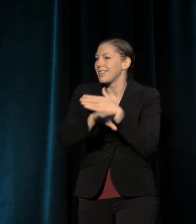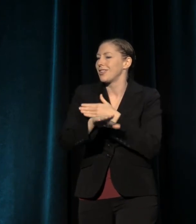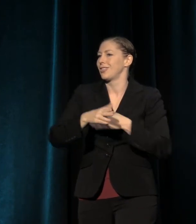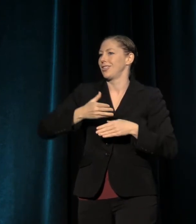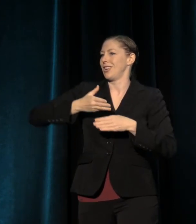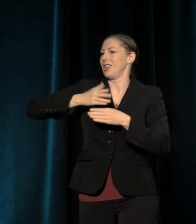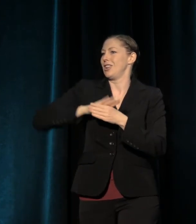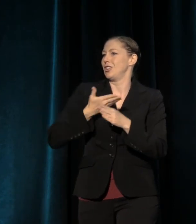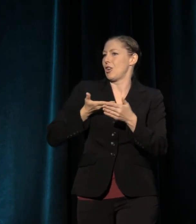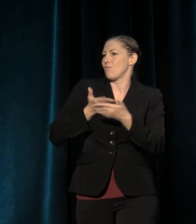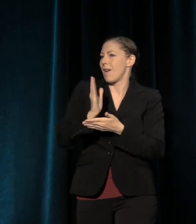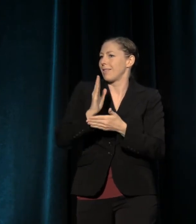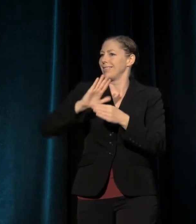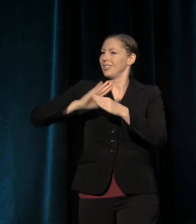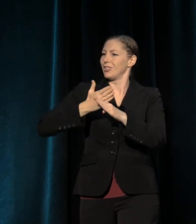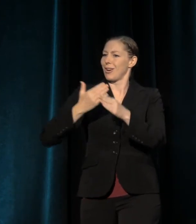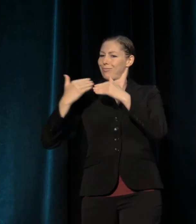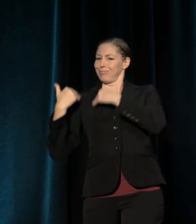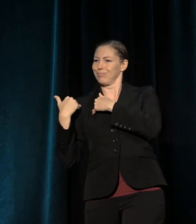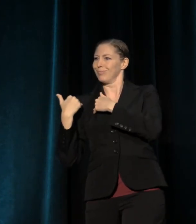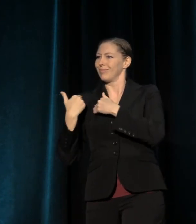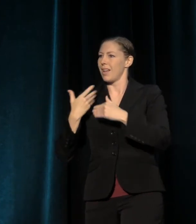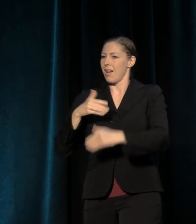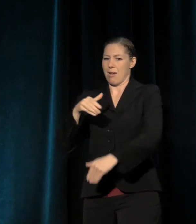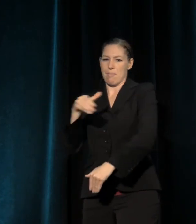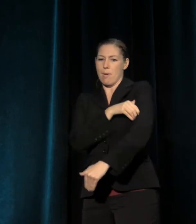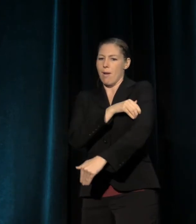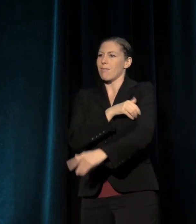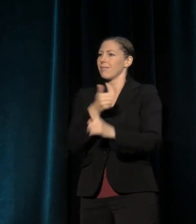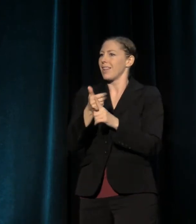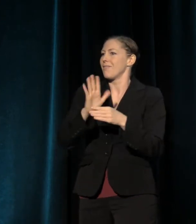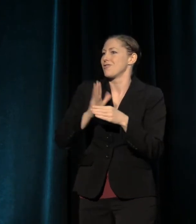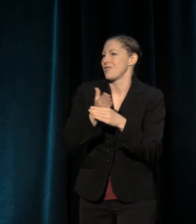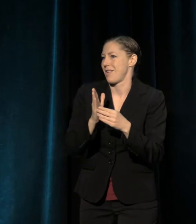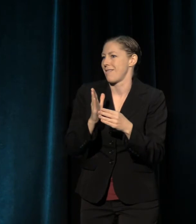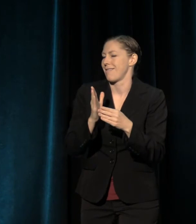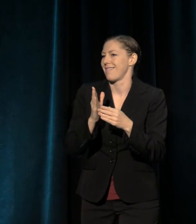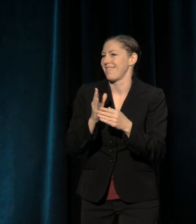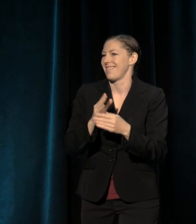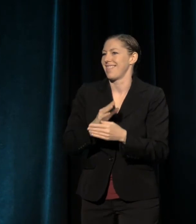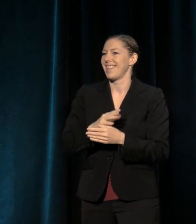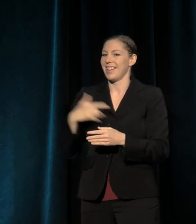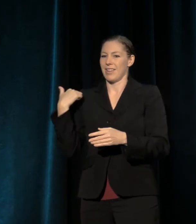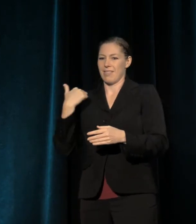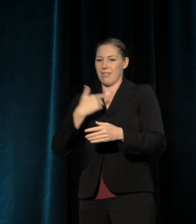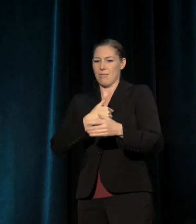shared responsibilities, shared power. It comes down to forming relations between ourselves and others